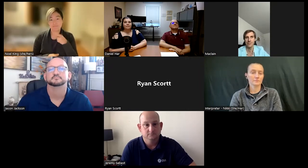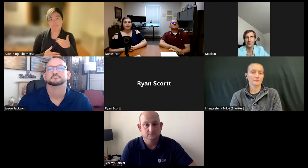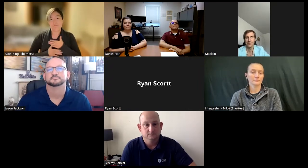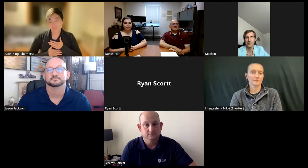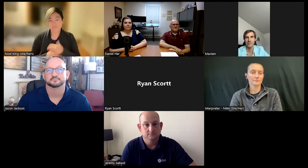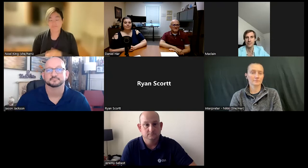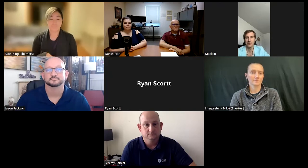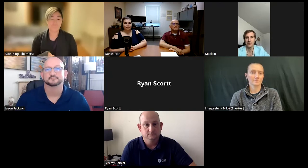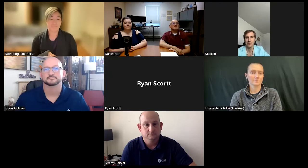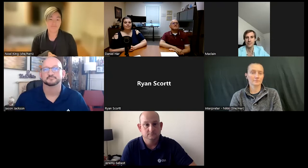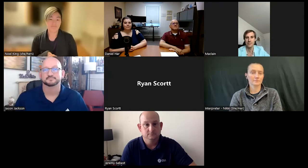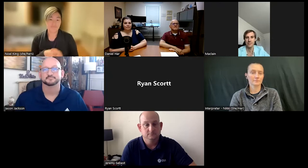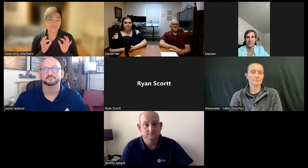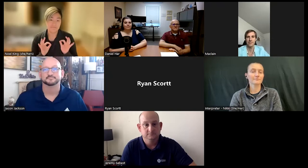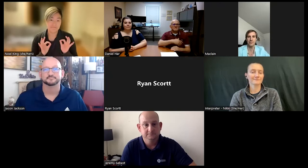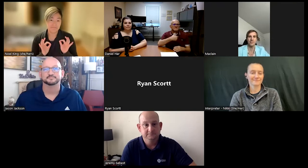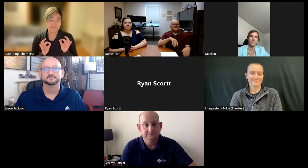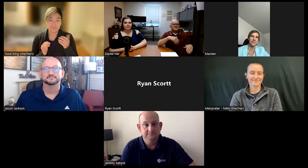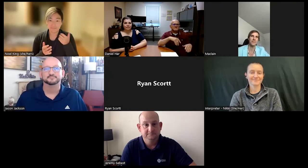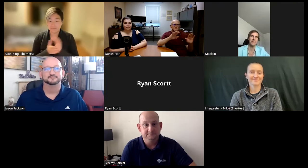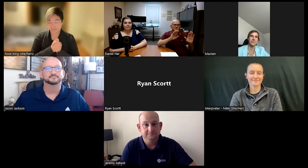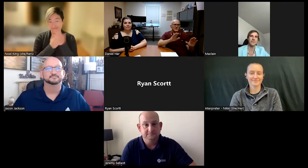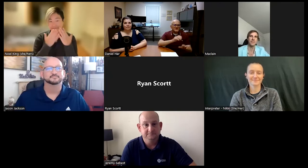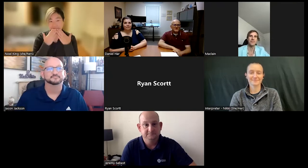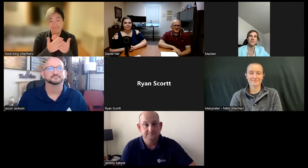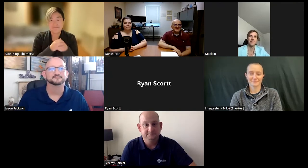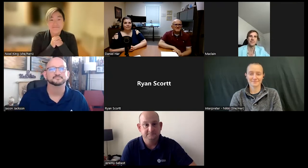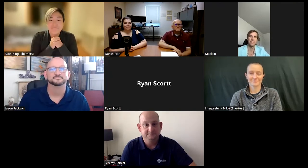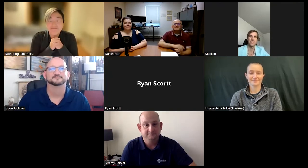doing it for 10 years and I enjoy it very much.